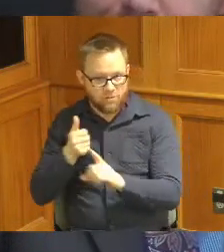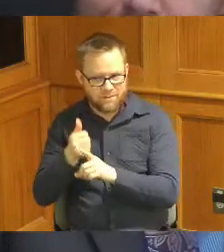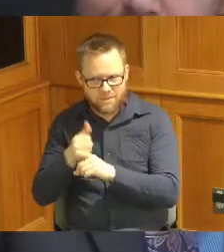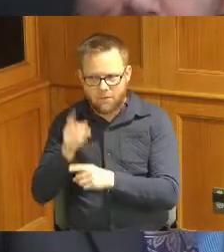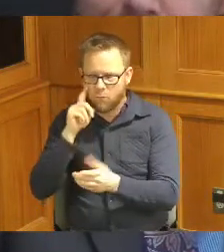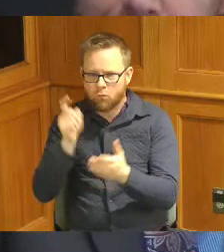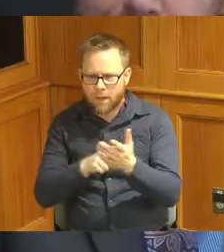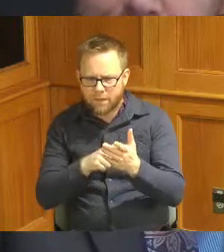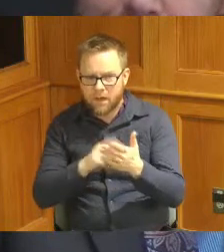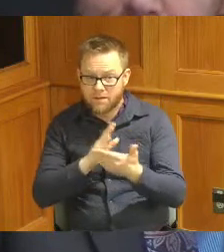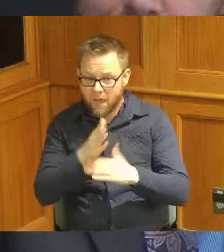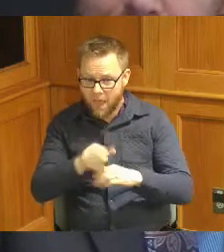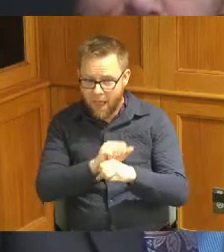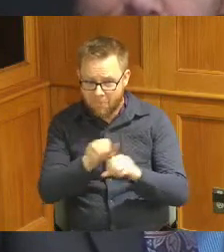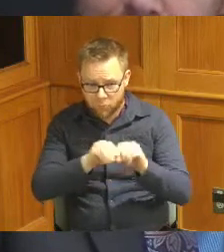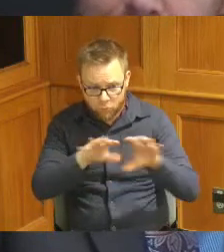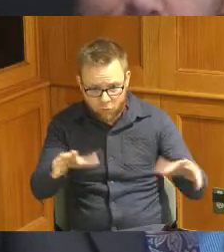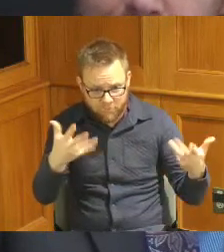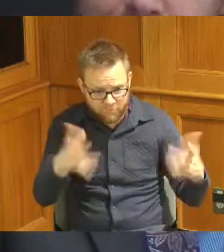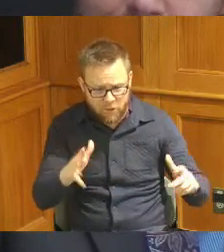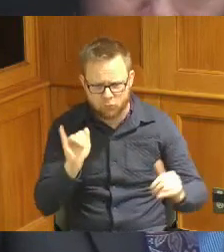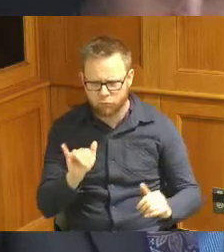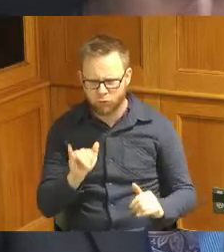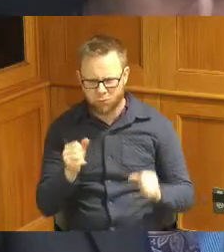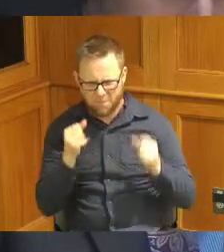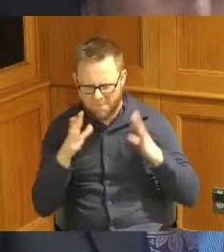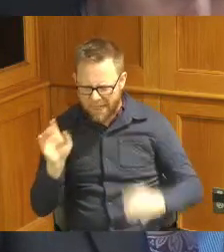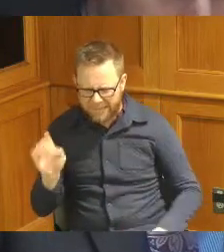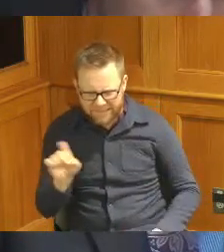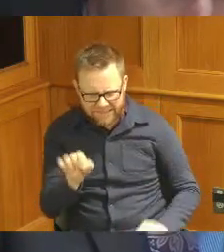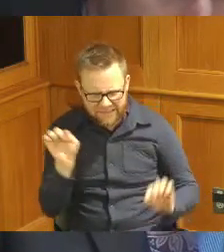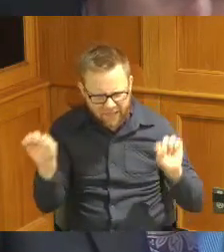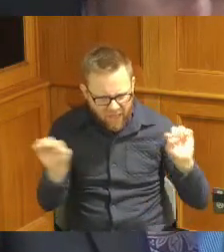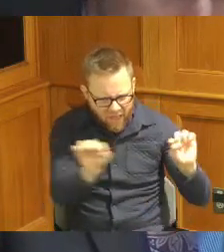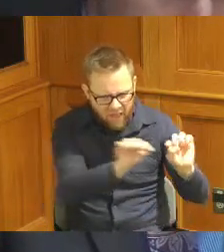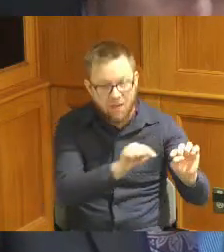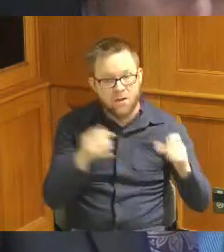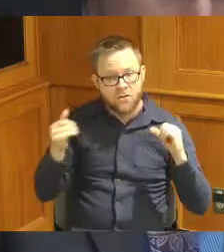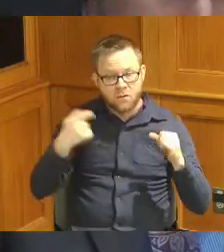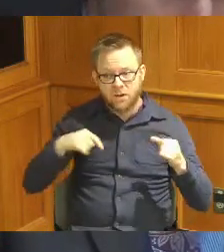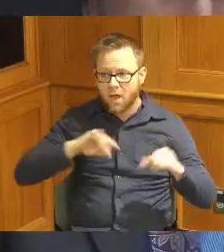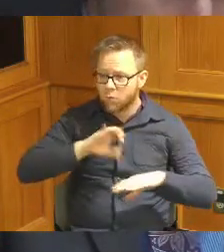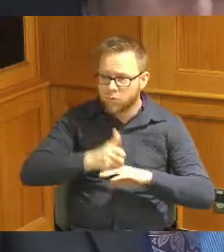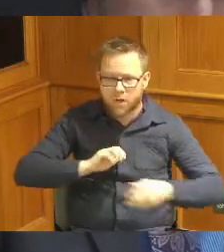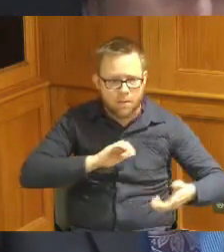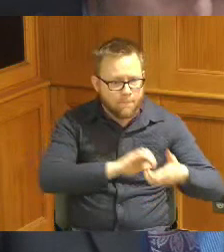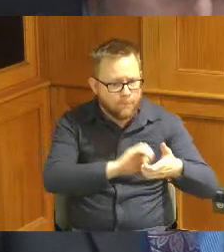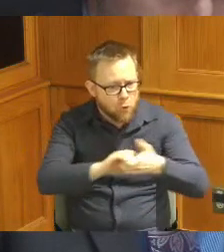Covid and so here we are able to create these Partnerships and support all these programs only